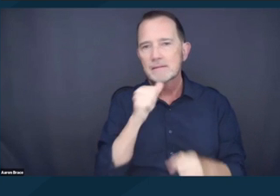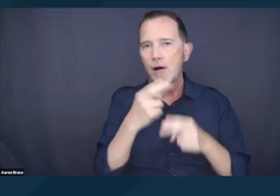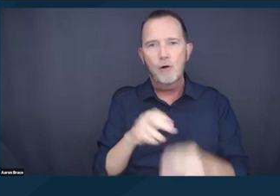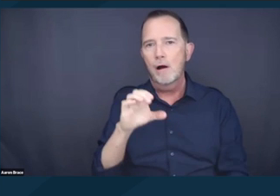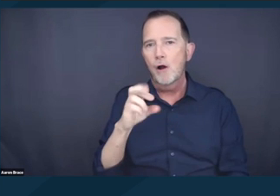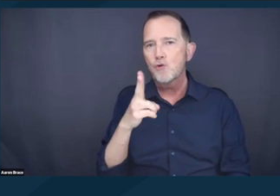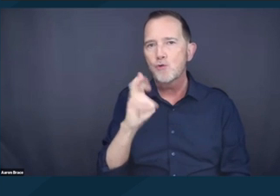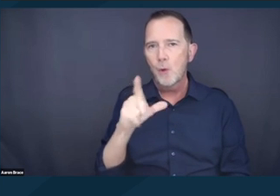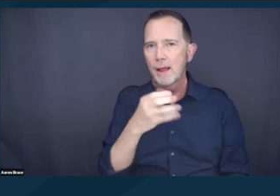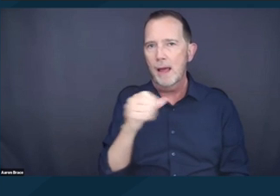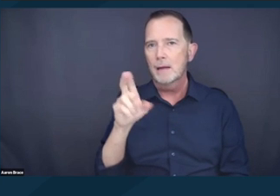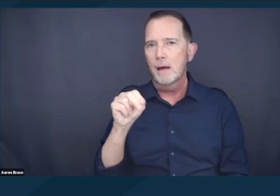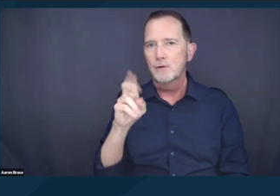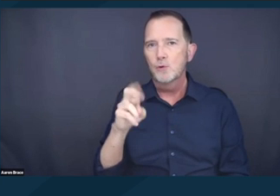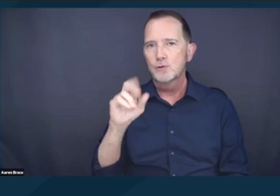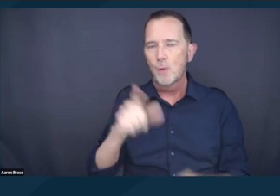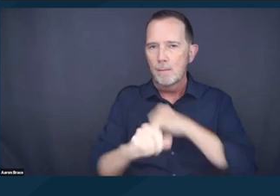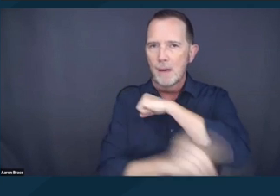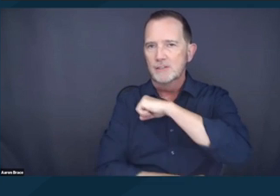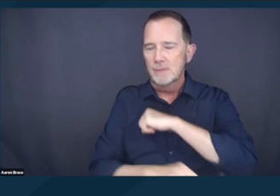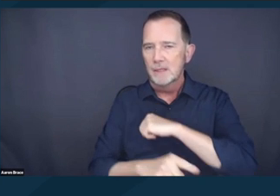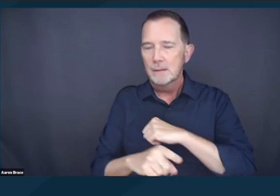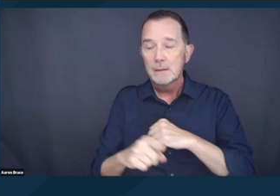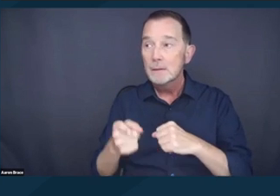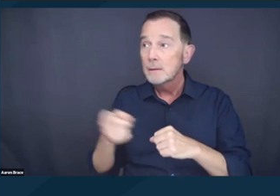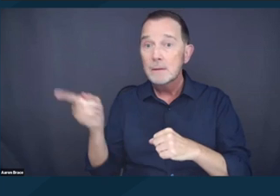Justice Neil Gorsuch, who is a Trump appointee,